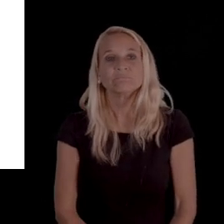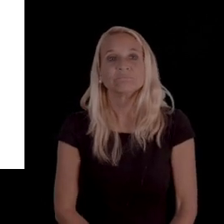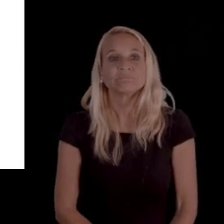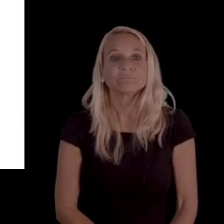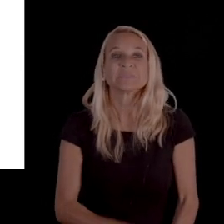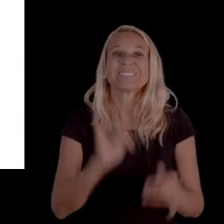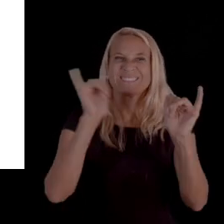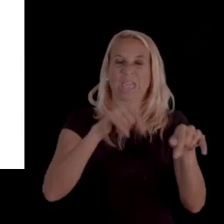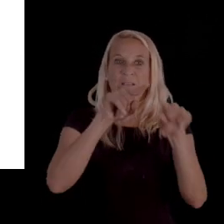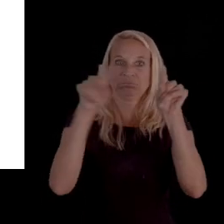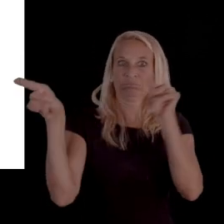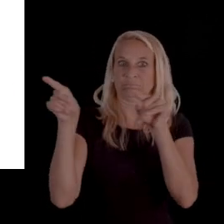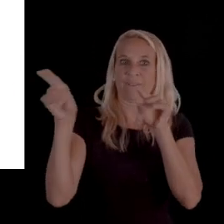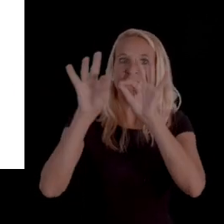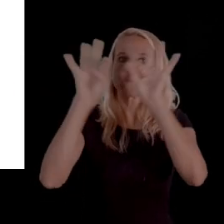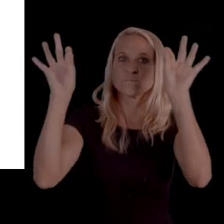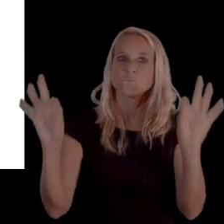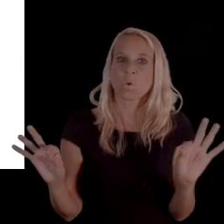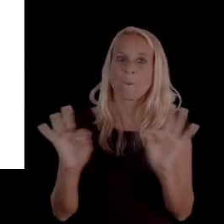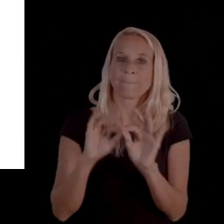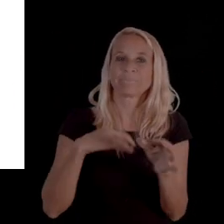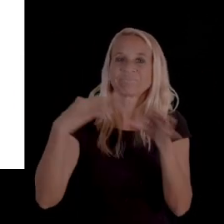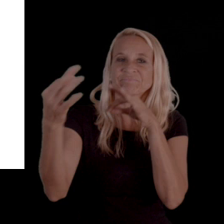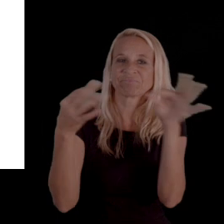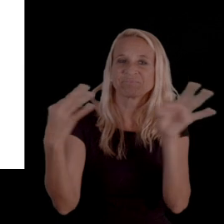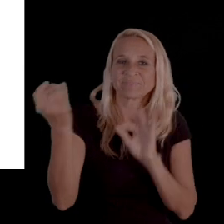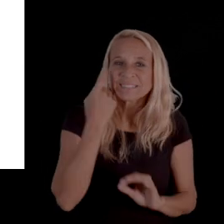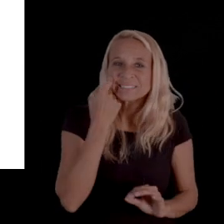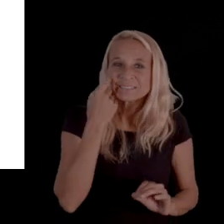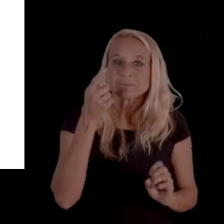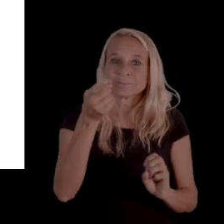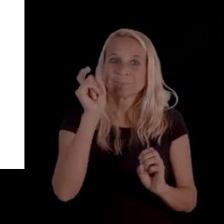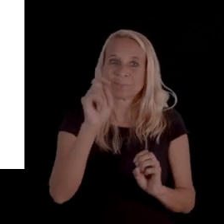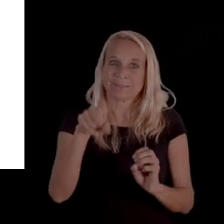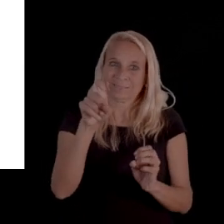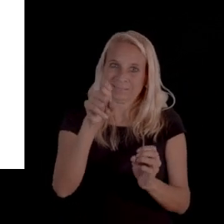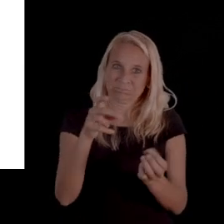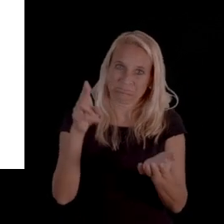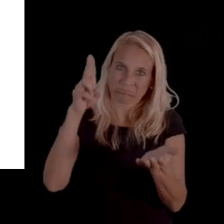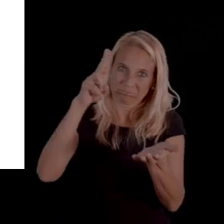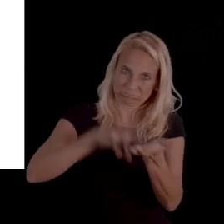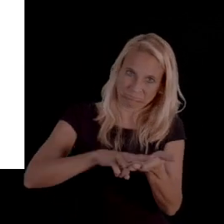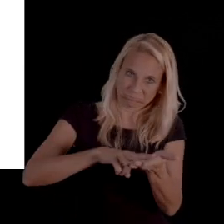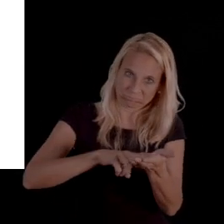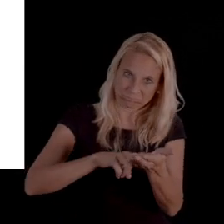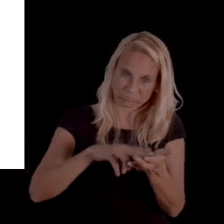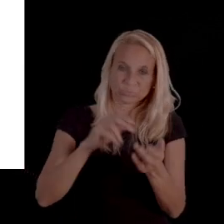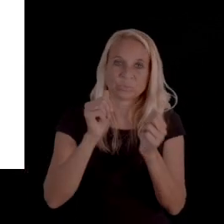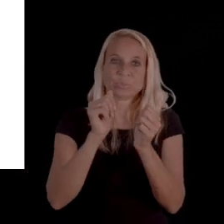There are forms, as I mentioned before, that you can physically sign that most MCOs will include